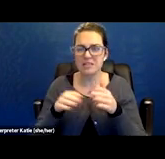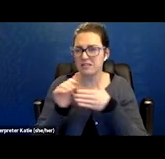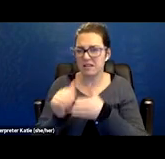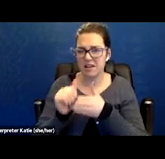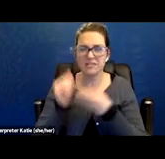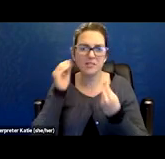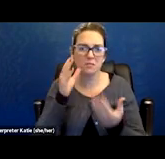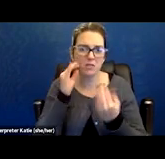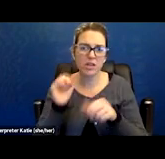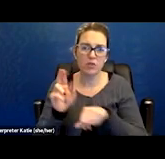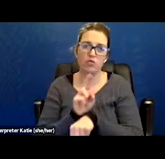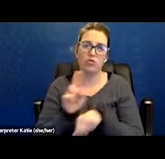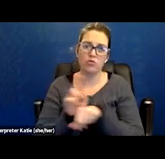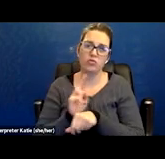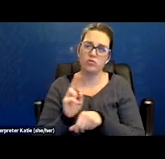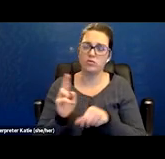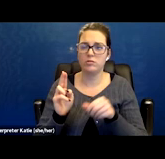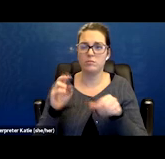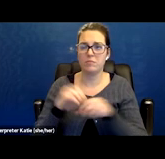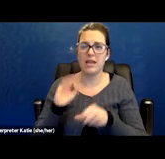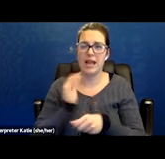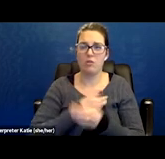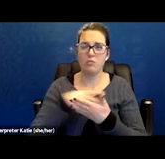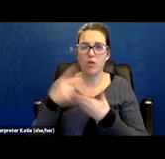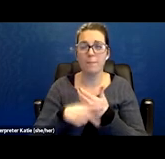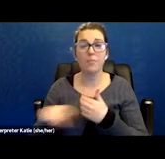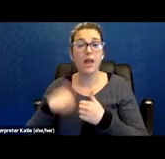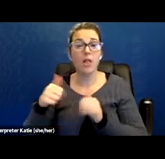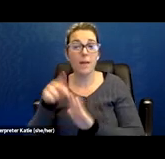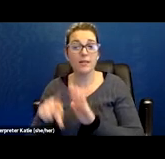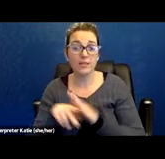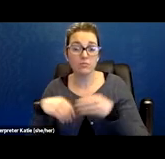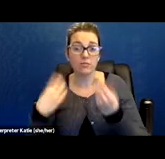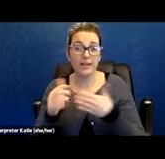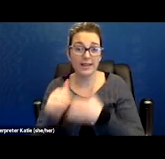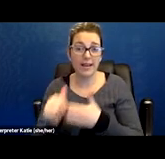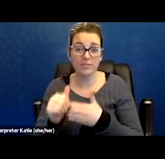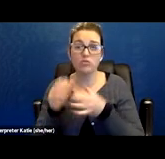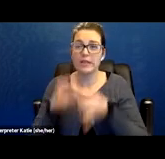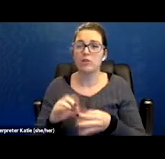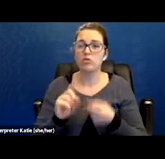within the program. And the other thing that the policy gives us guidance on is severity and duration.